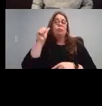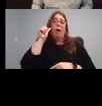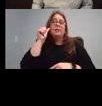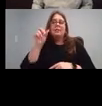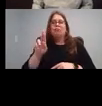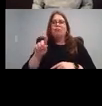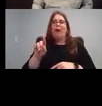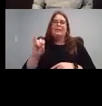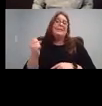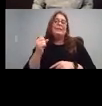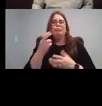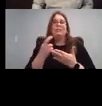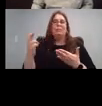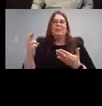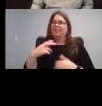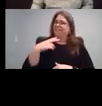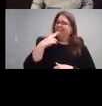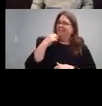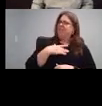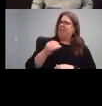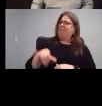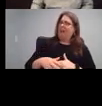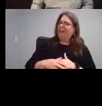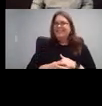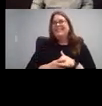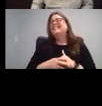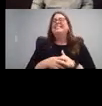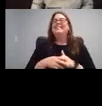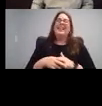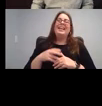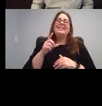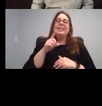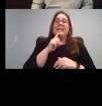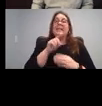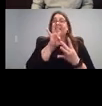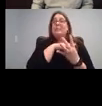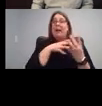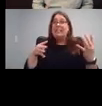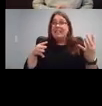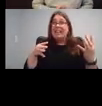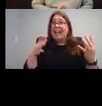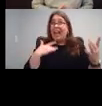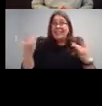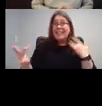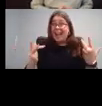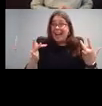It's a spreadsheet. Not very exciting in Google Sheets.